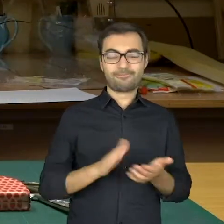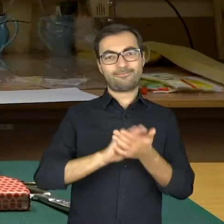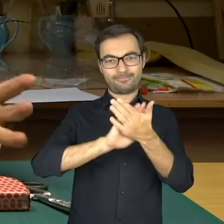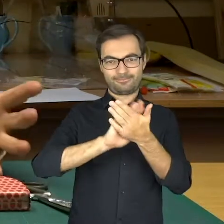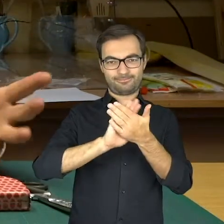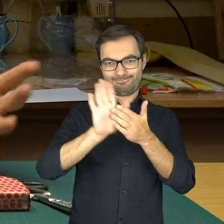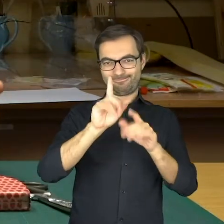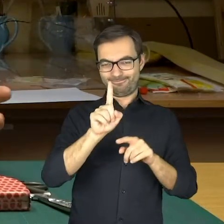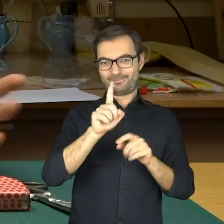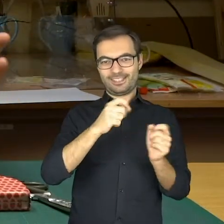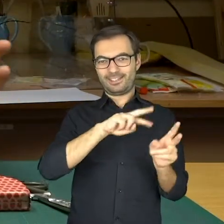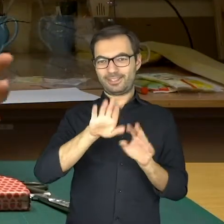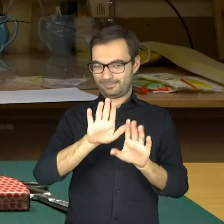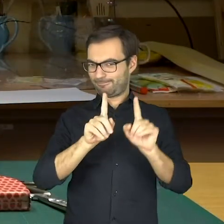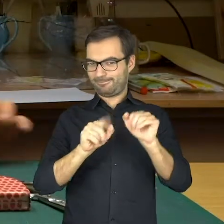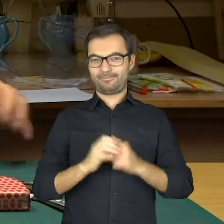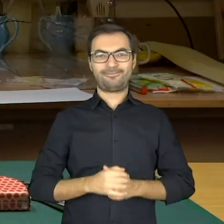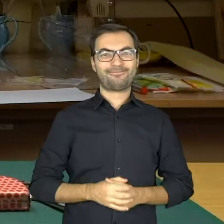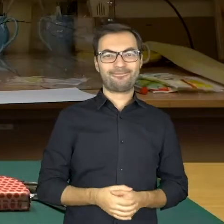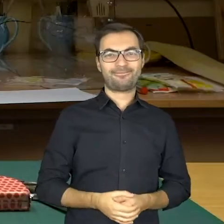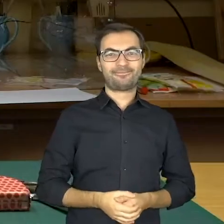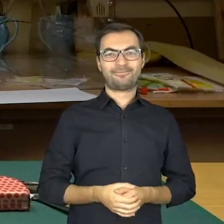Excuse me, I’ll be right back.